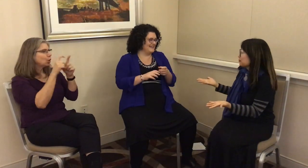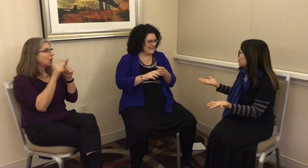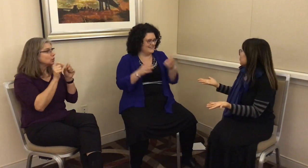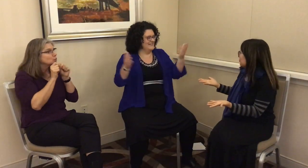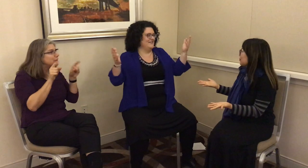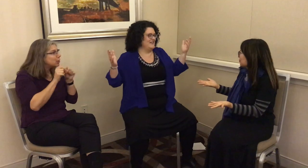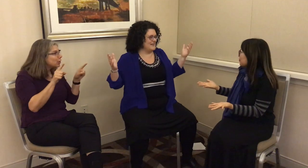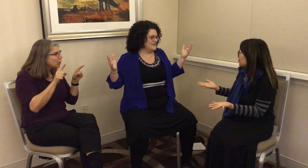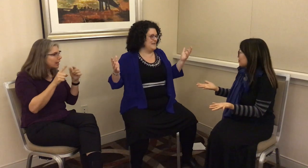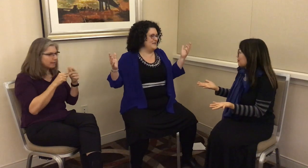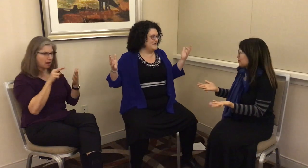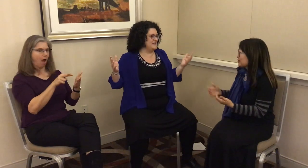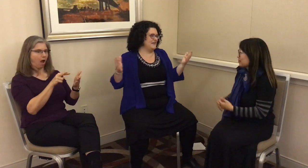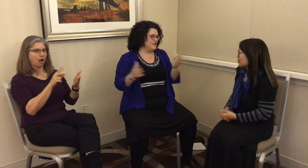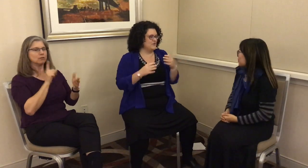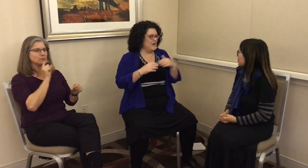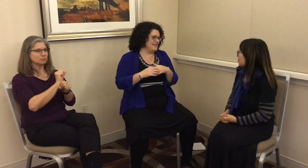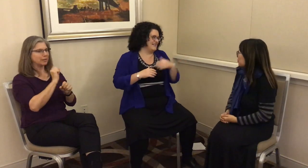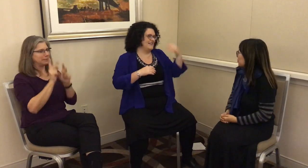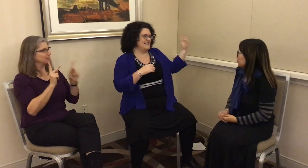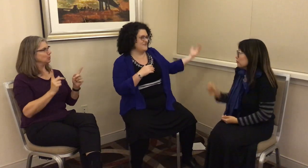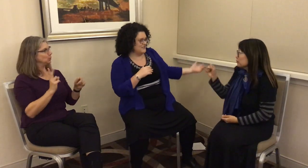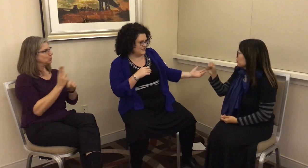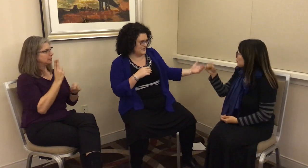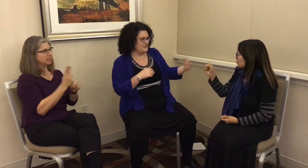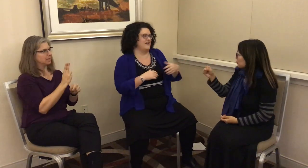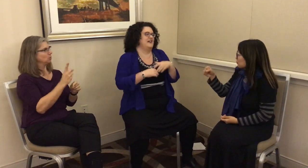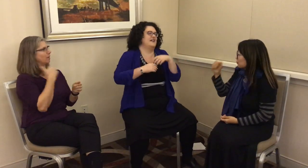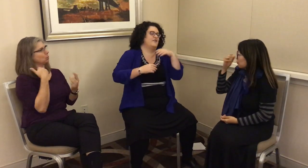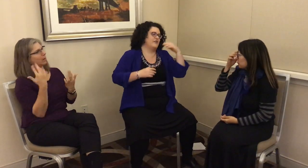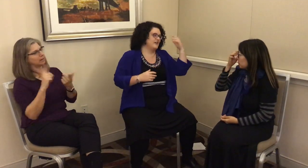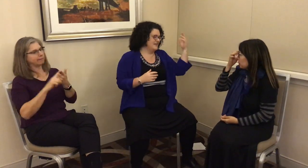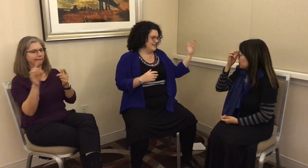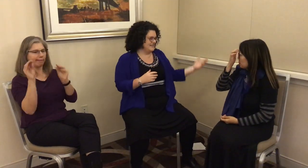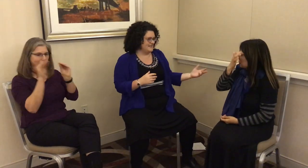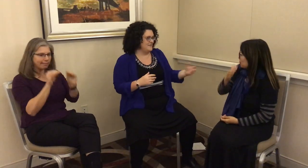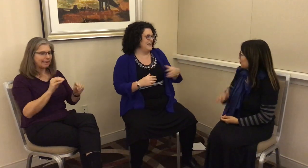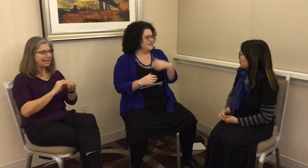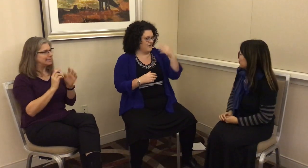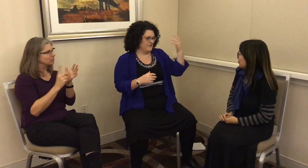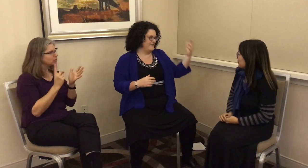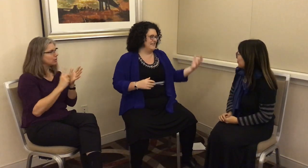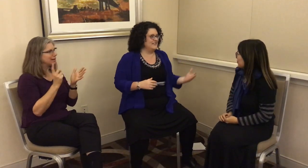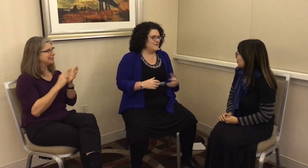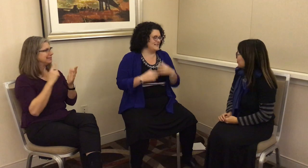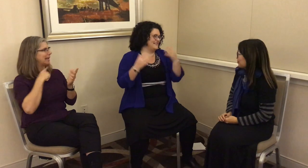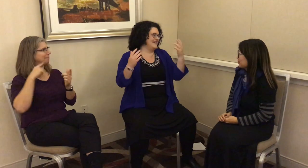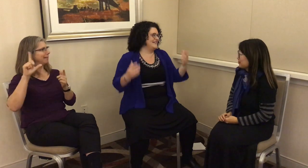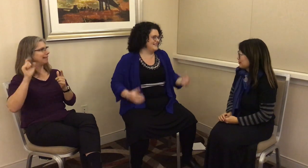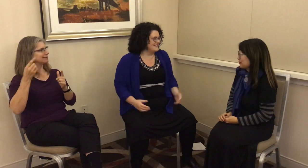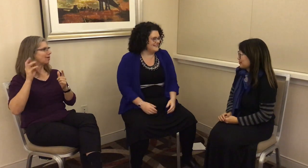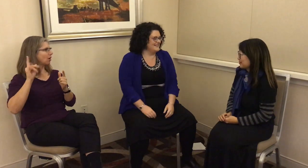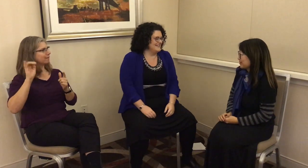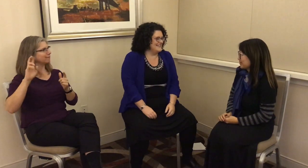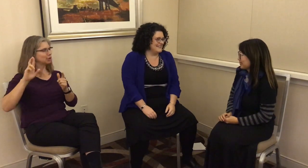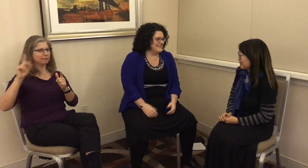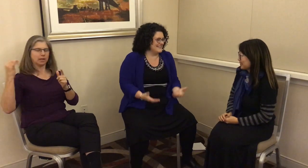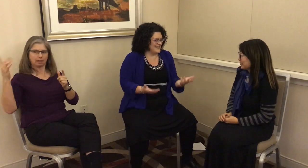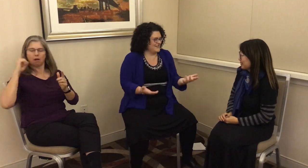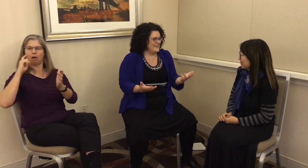and like “Look! There’s real people using it.” You don’t have to wait until it gets entered into a dictionary or until some lexicographer finally notices it and does it. It’s just